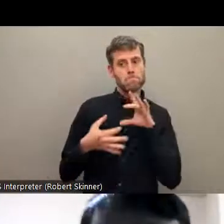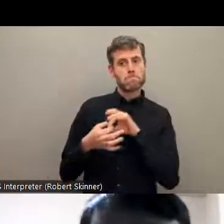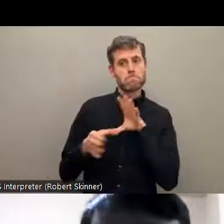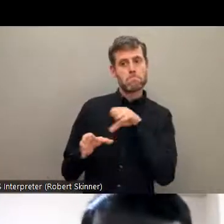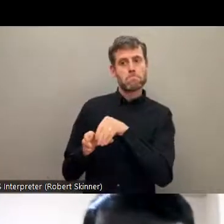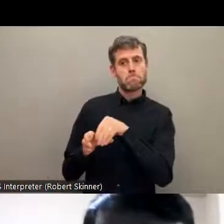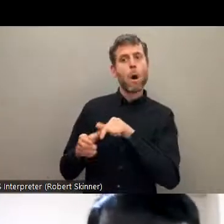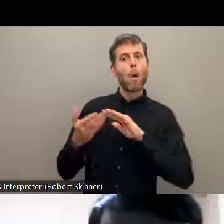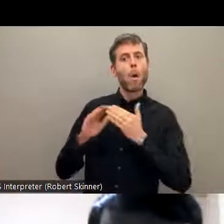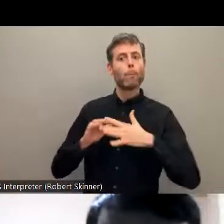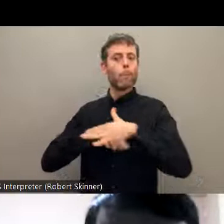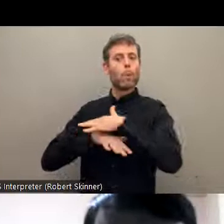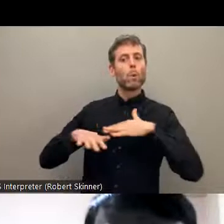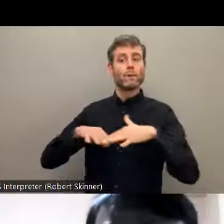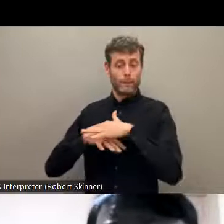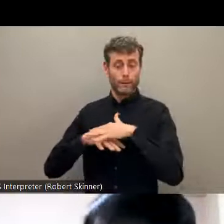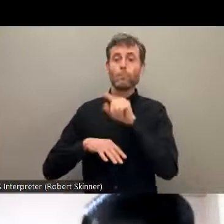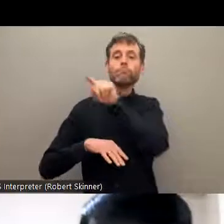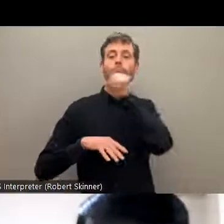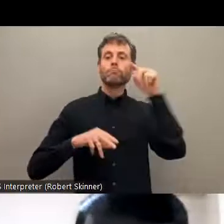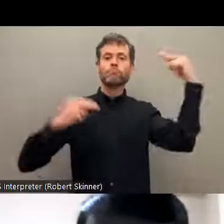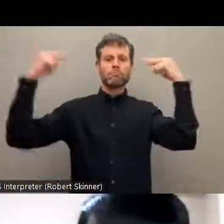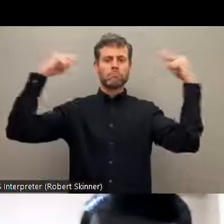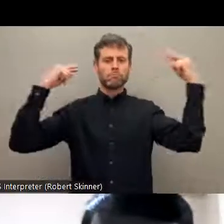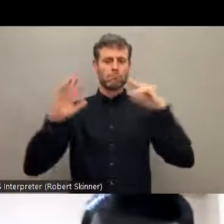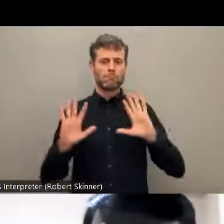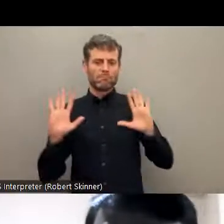community so we are also considered as untouchable